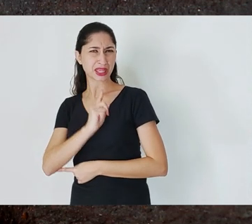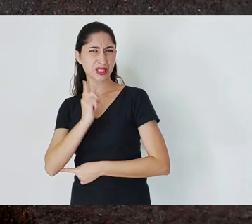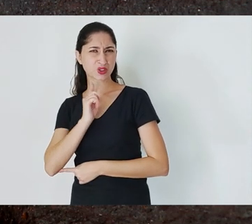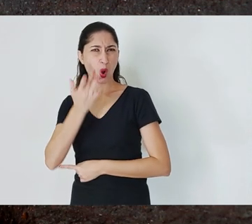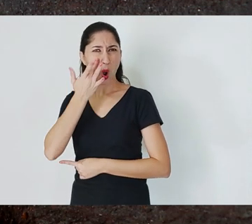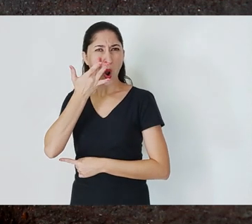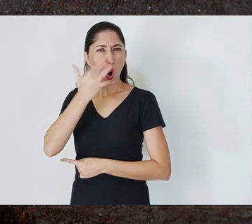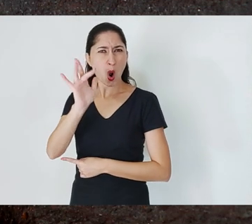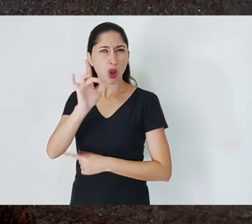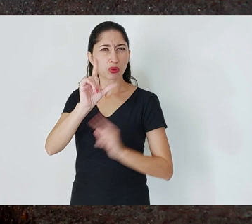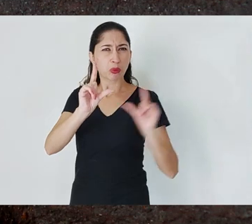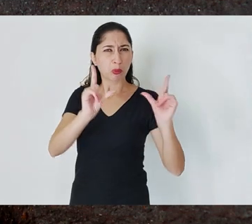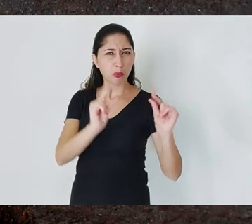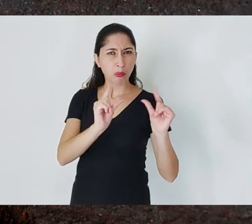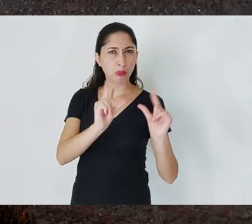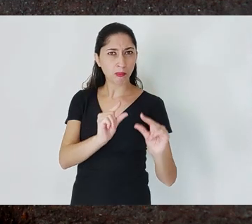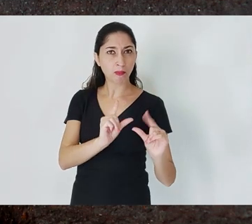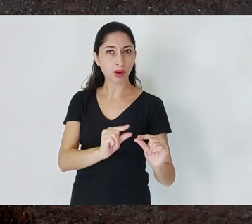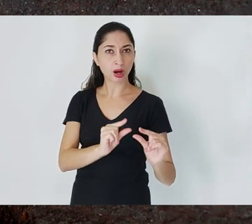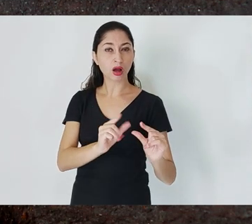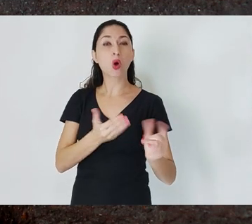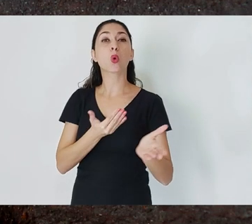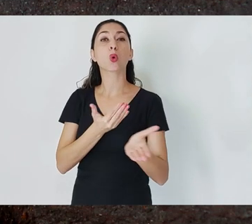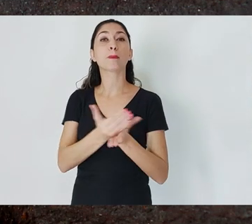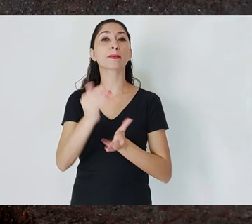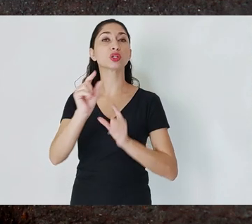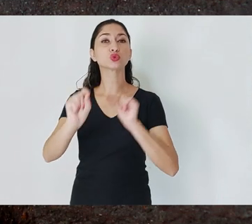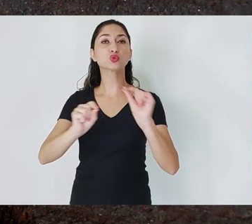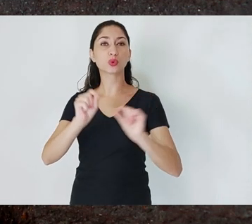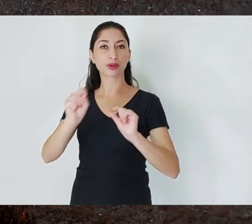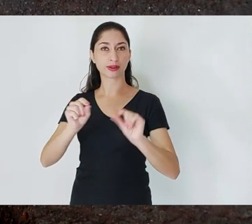And then they introduce what is called Derrama.